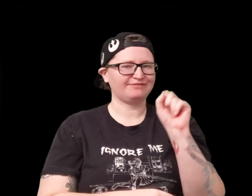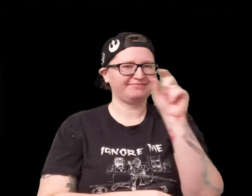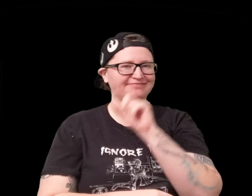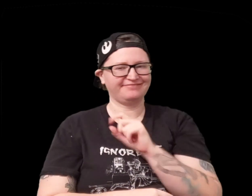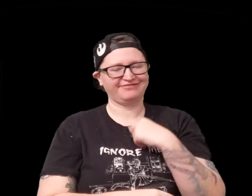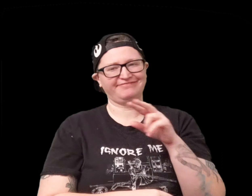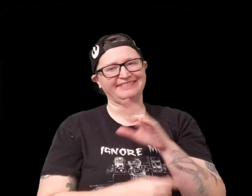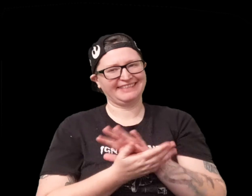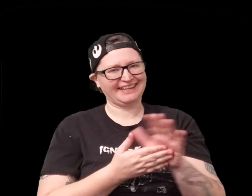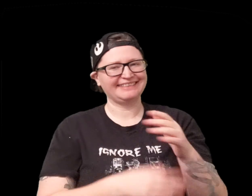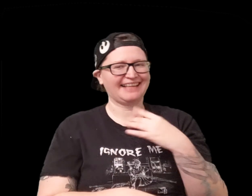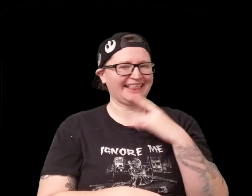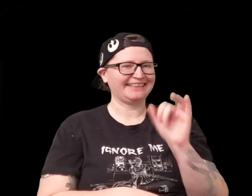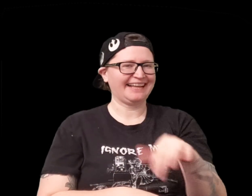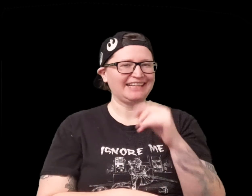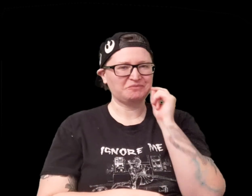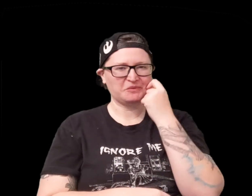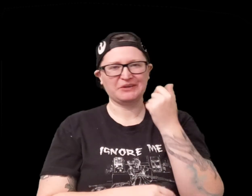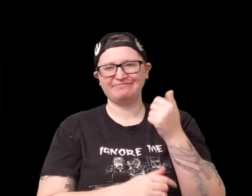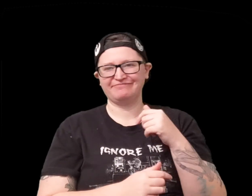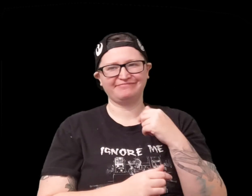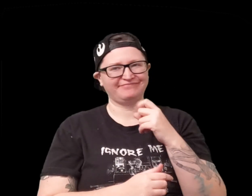and you know good for the attributes so I like that a lot